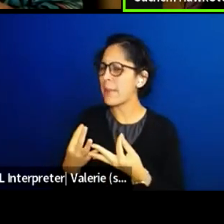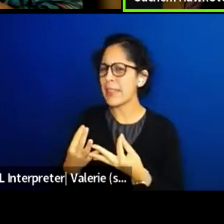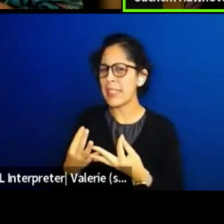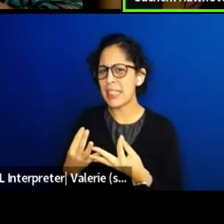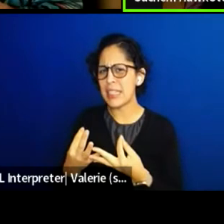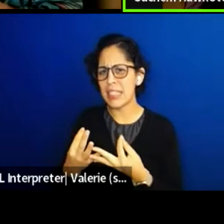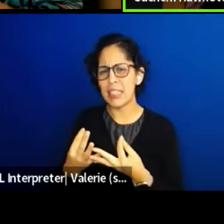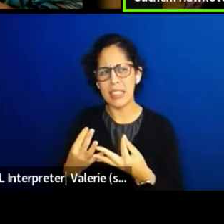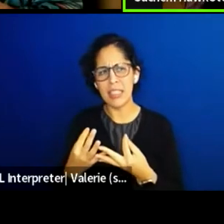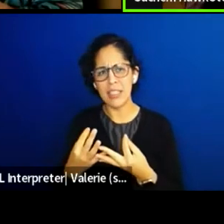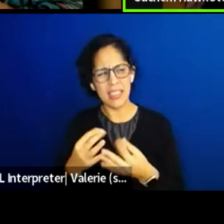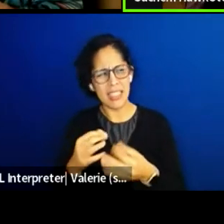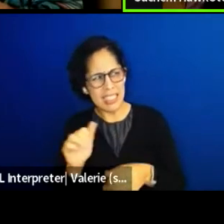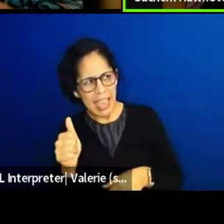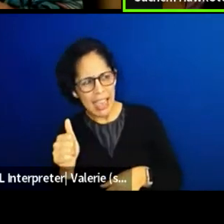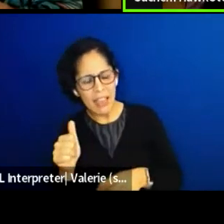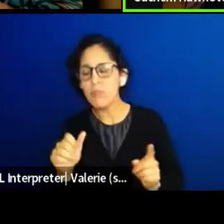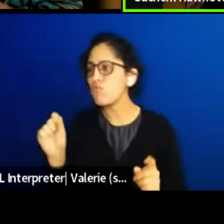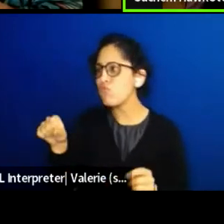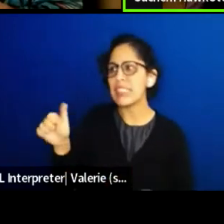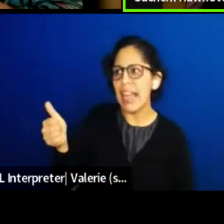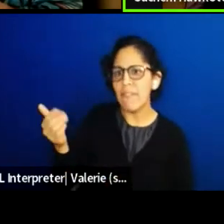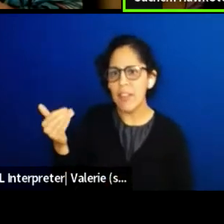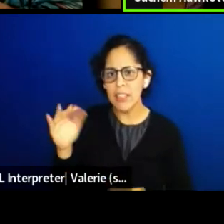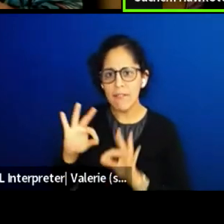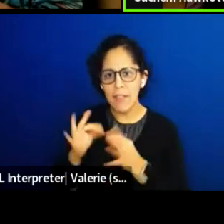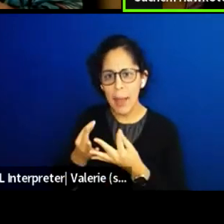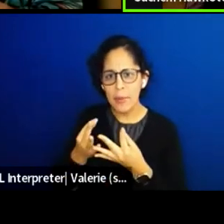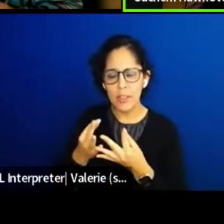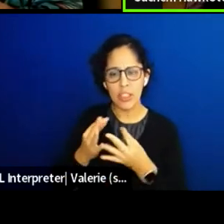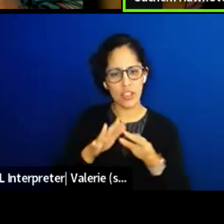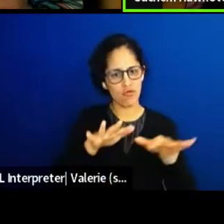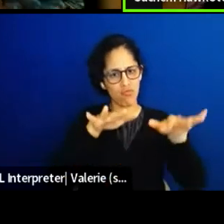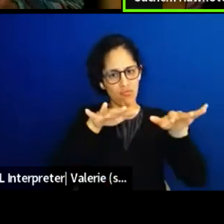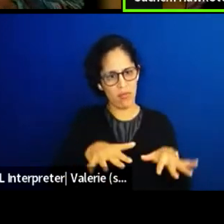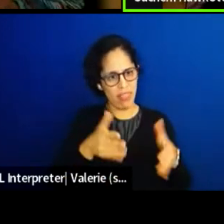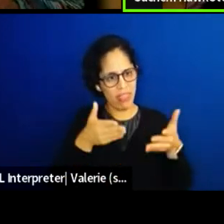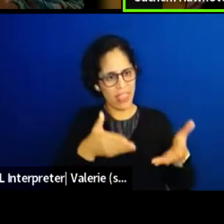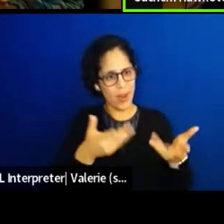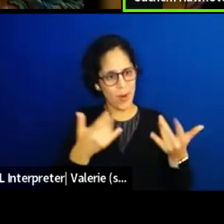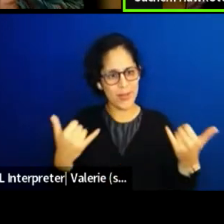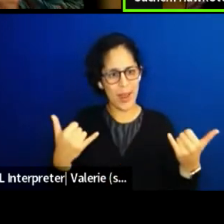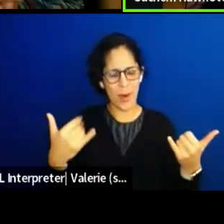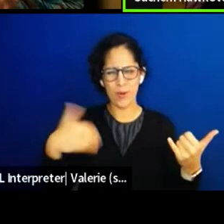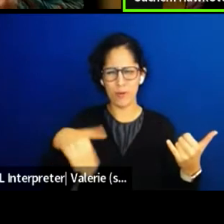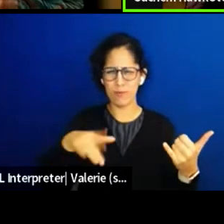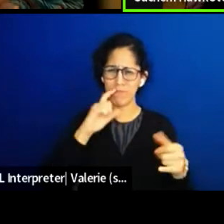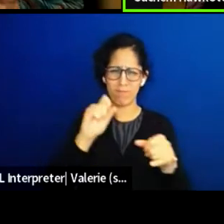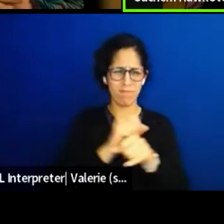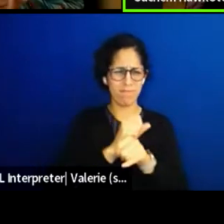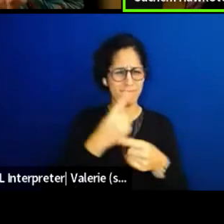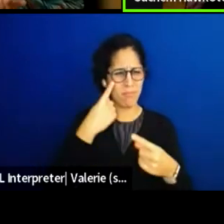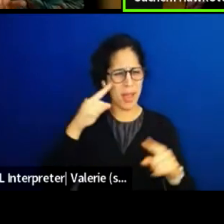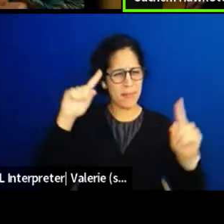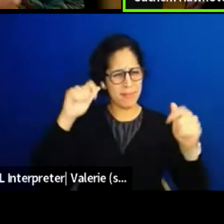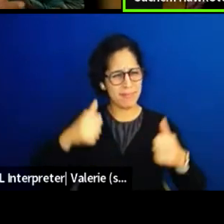or 15 families there now. And it's actually a living, breathing village,